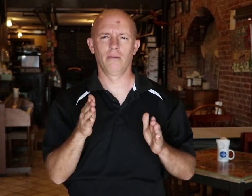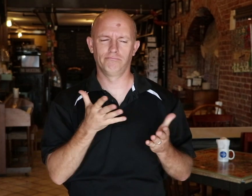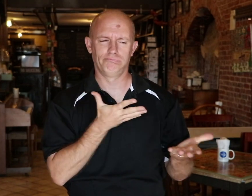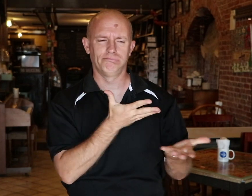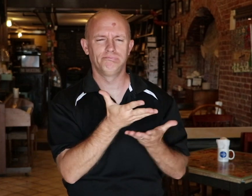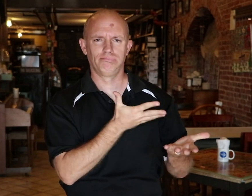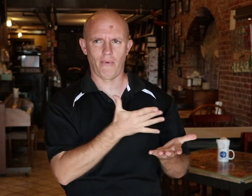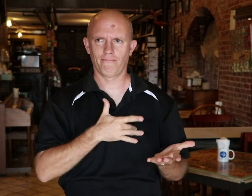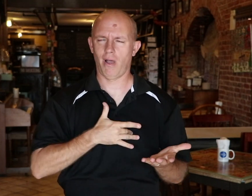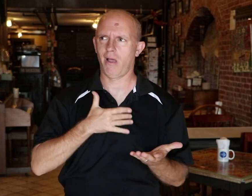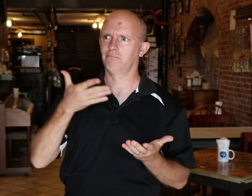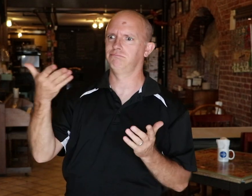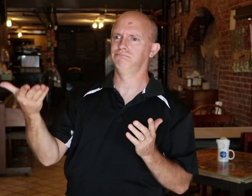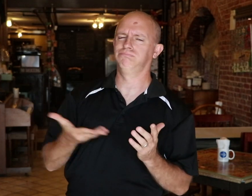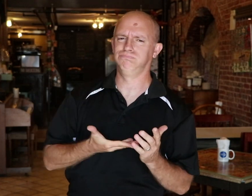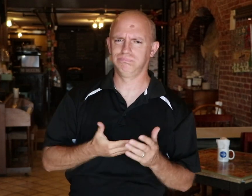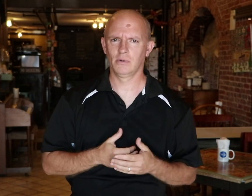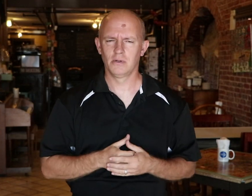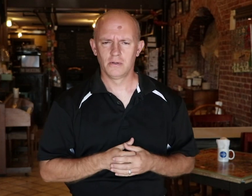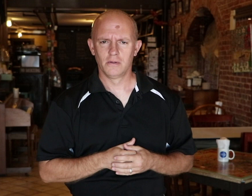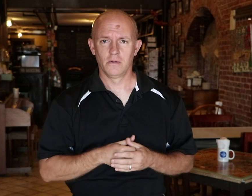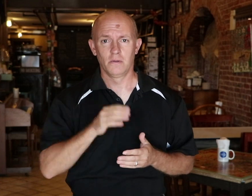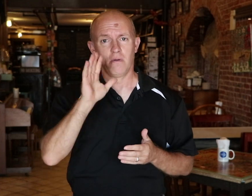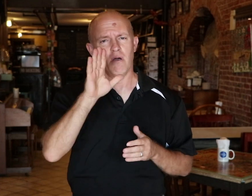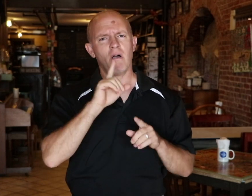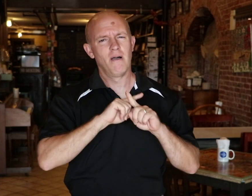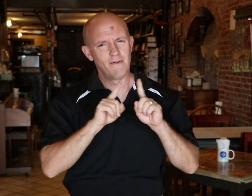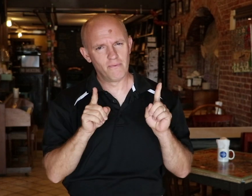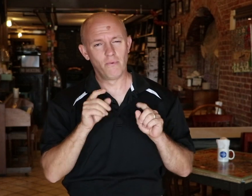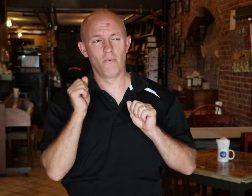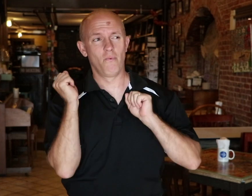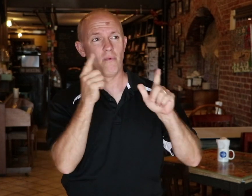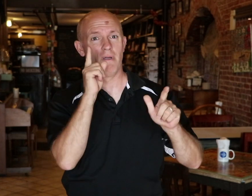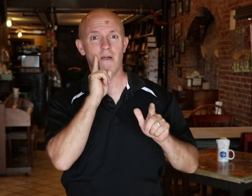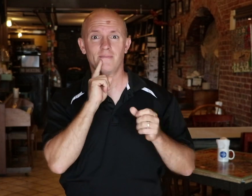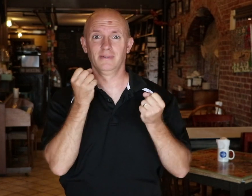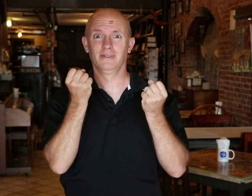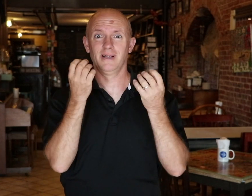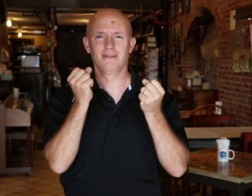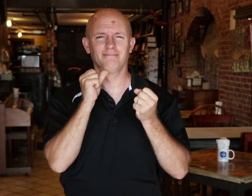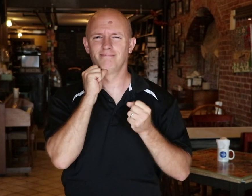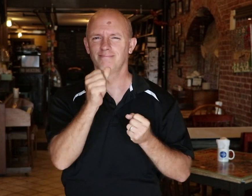to communicate to make a deaf person feel welcome. However not all deaf people sign.